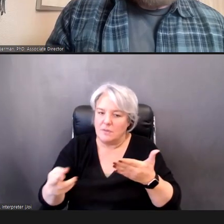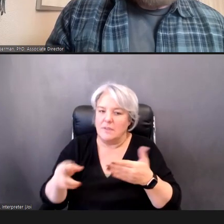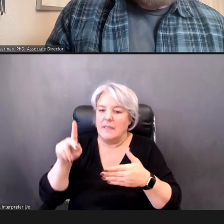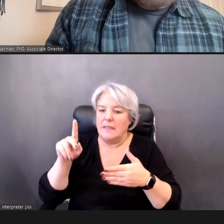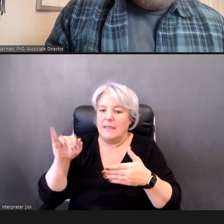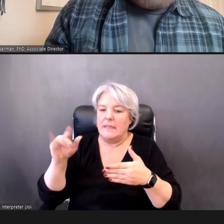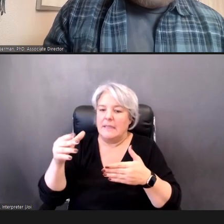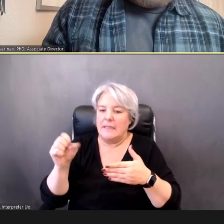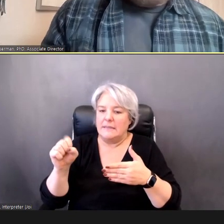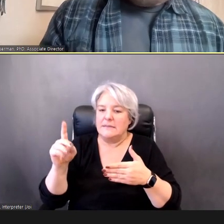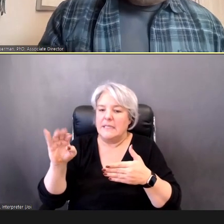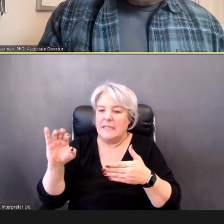P. DR.